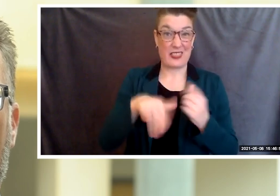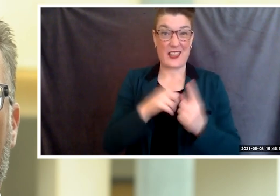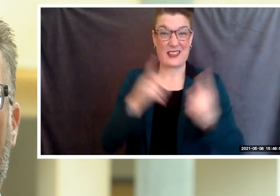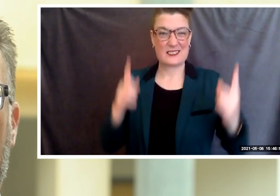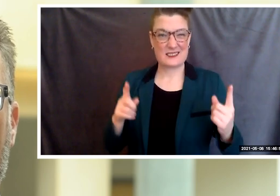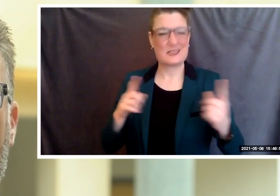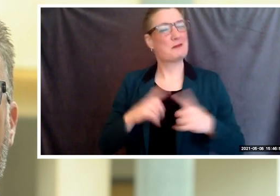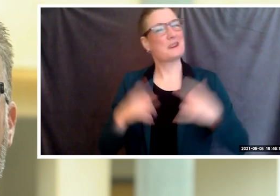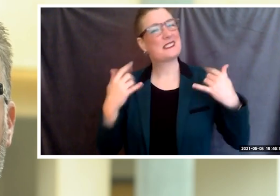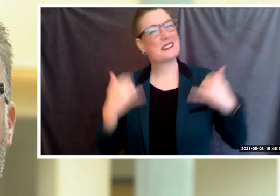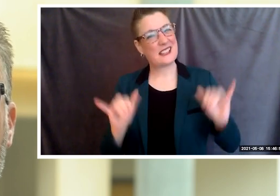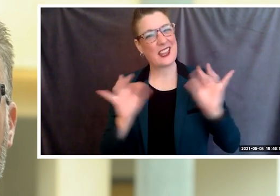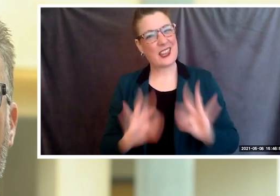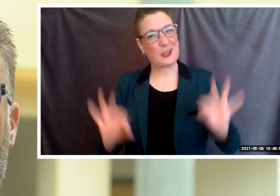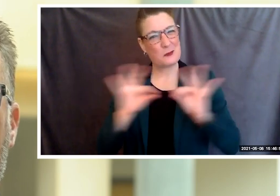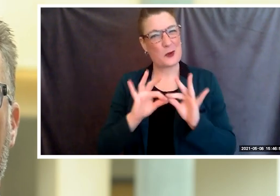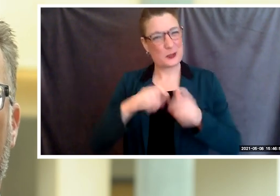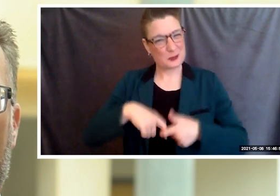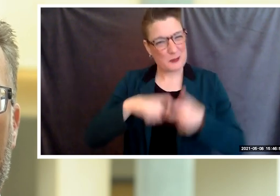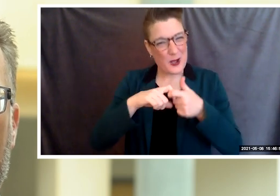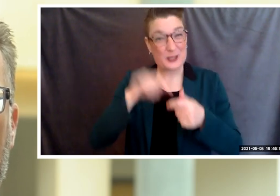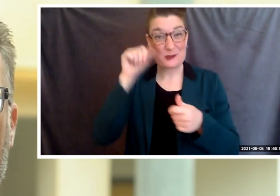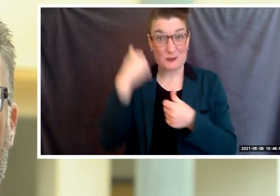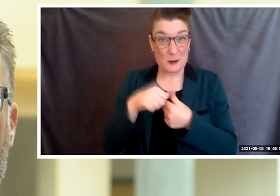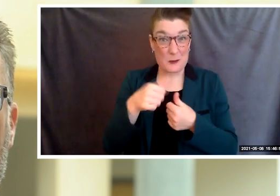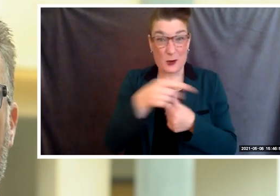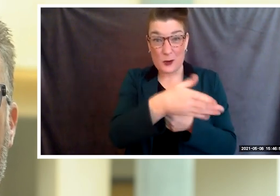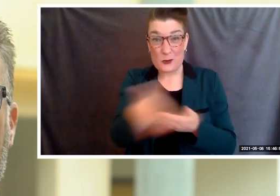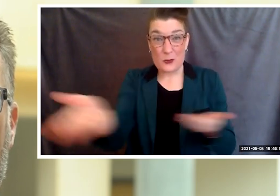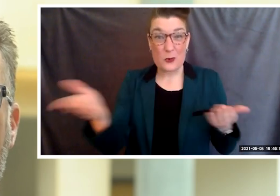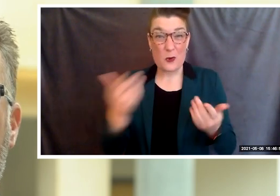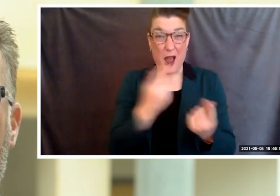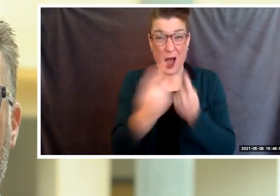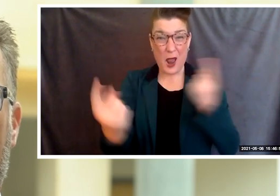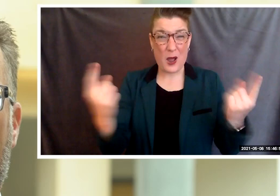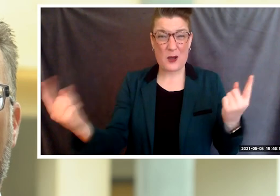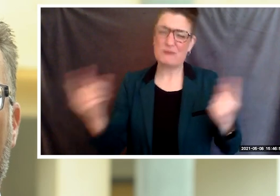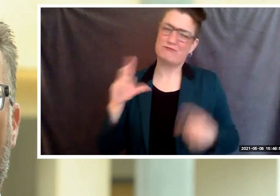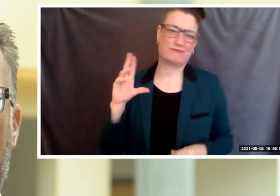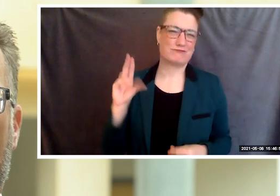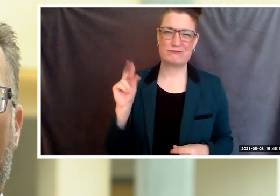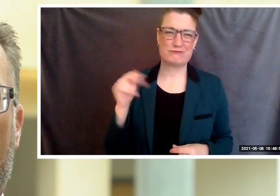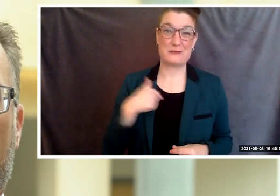that you were never alone on this journey. In fact, I'm sure that every one of you can think